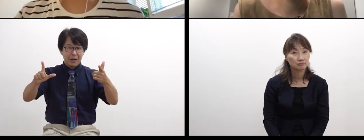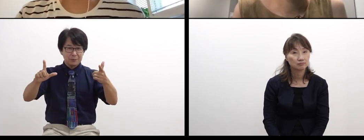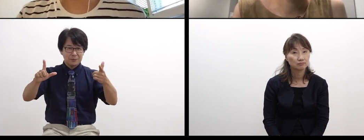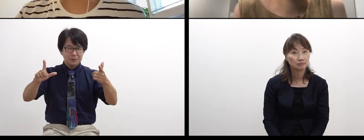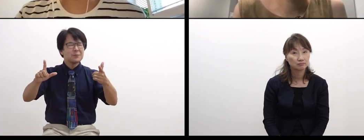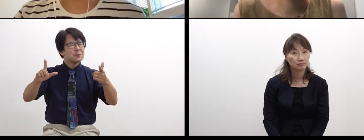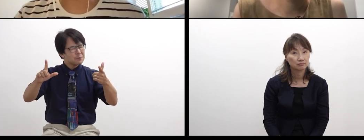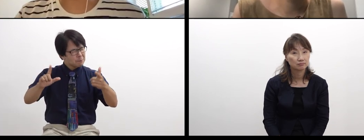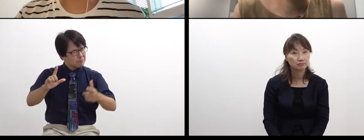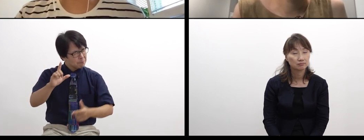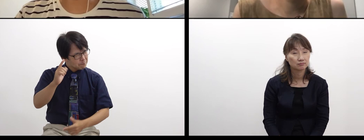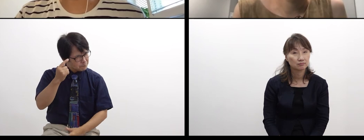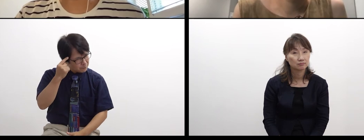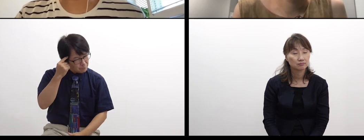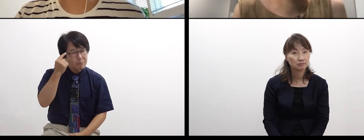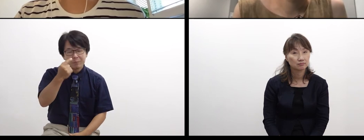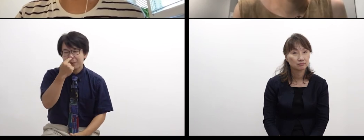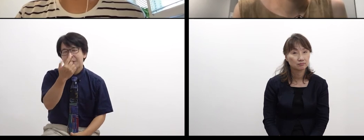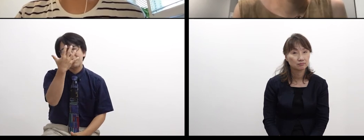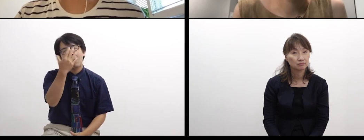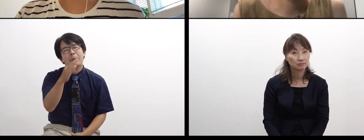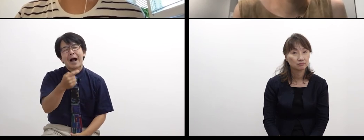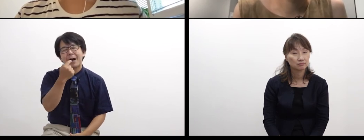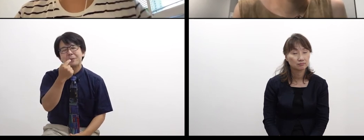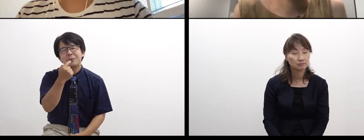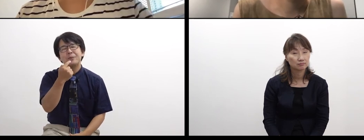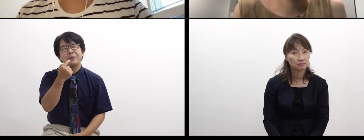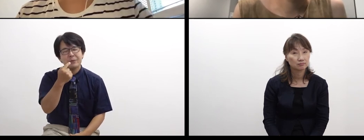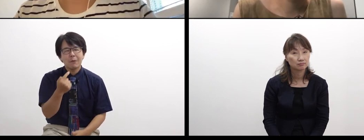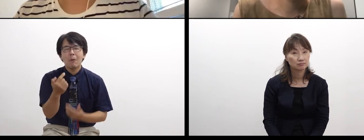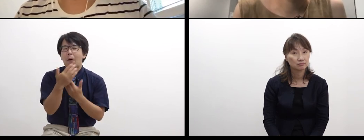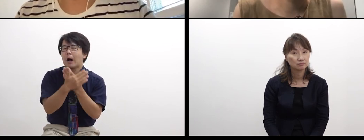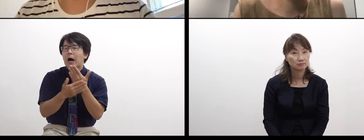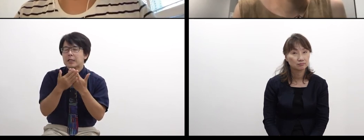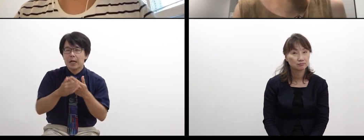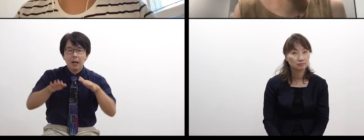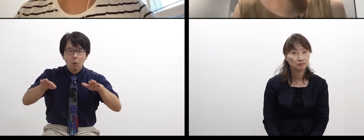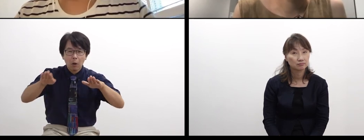which is very interesting. I feel there is a hint